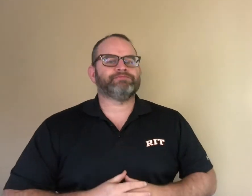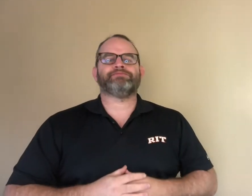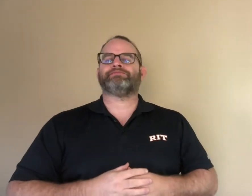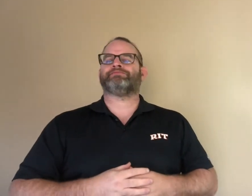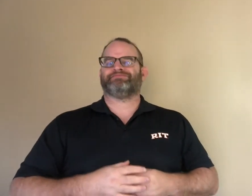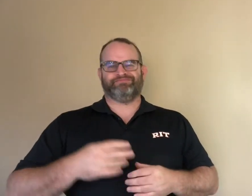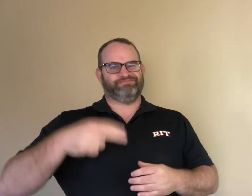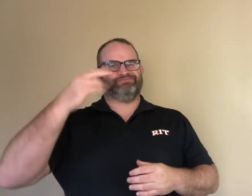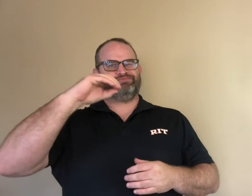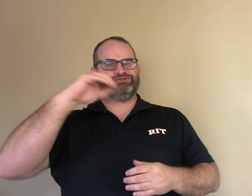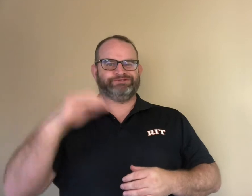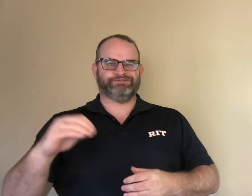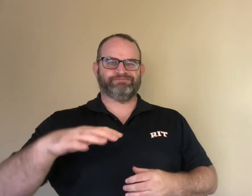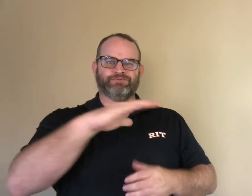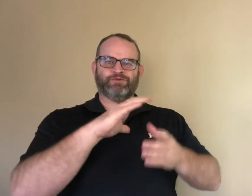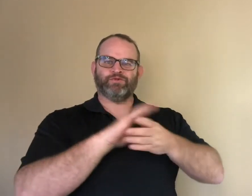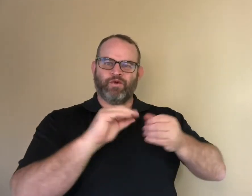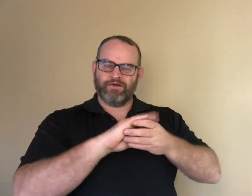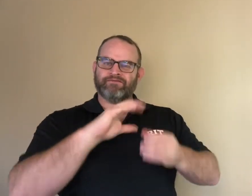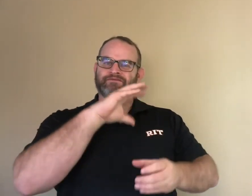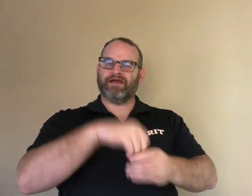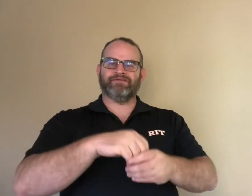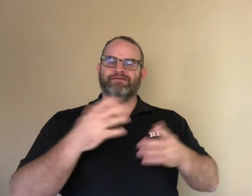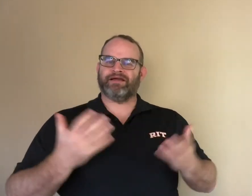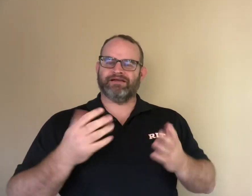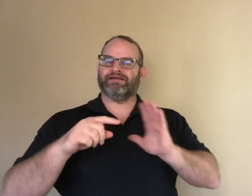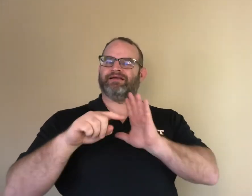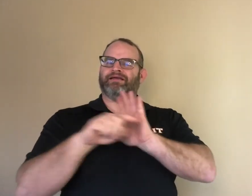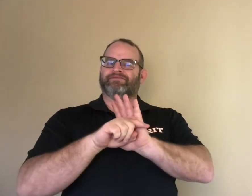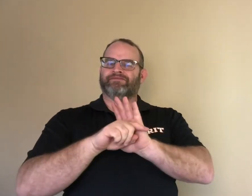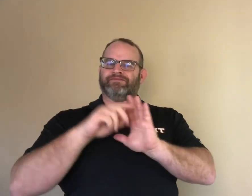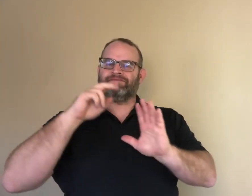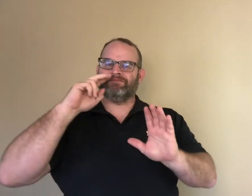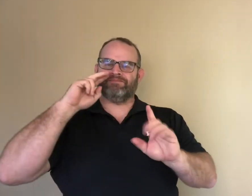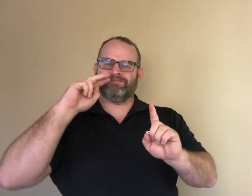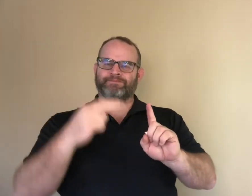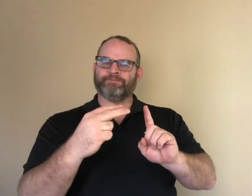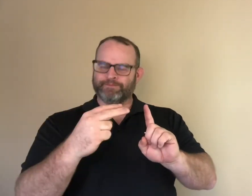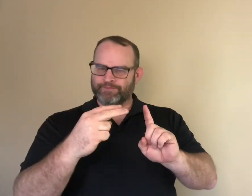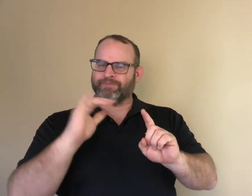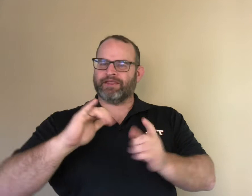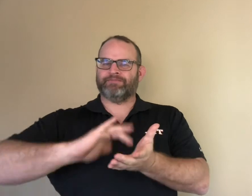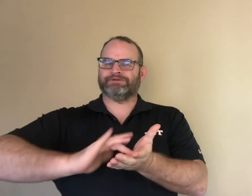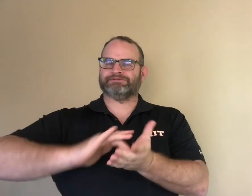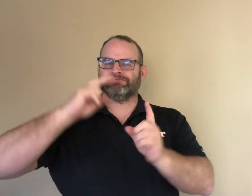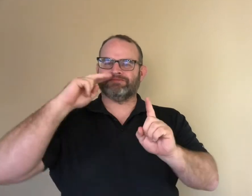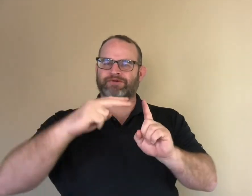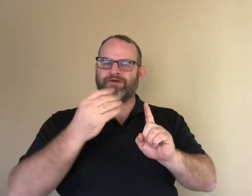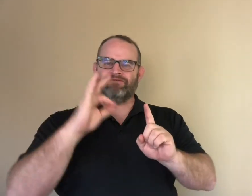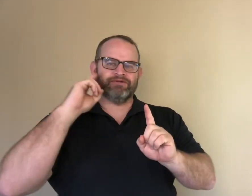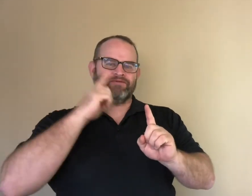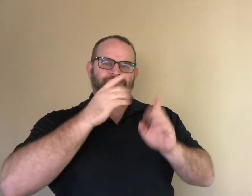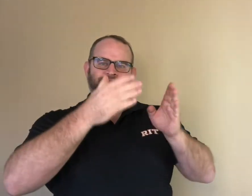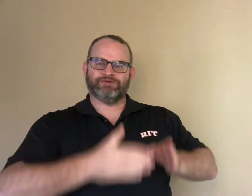Her findings show that the majority of the books includes a deficit-based view: